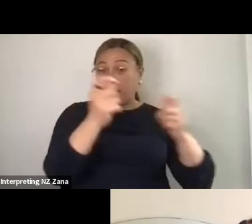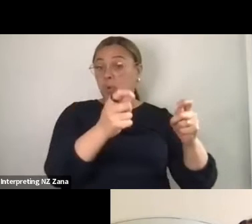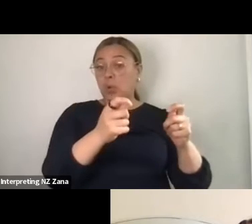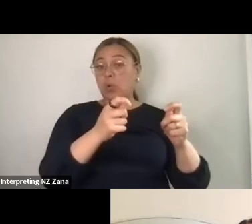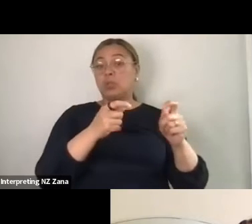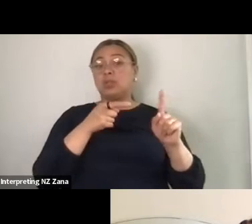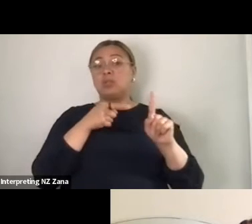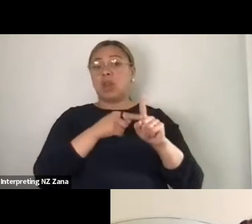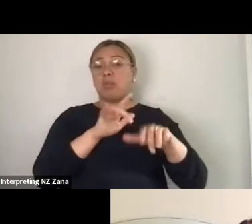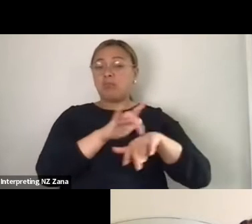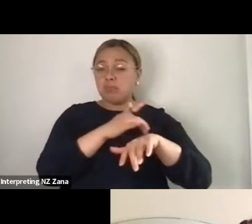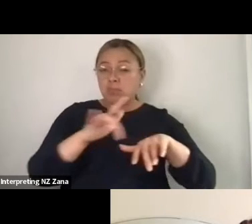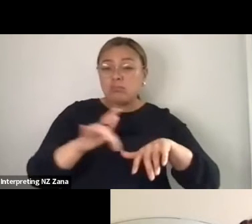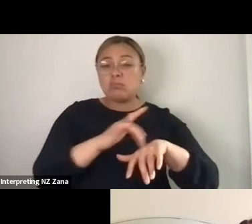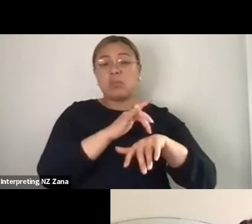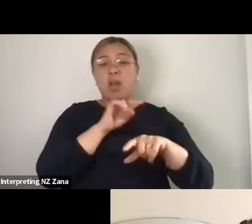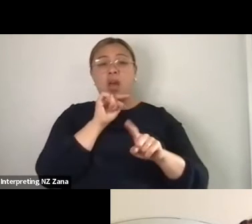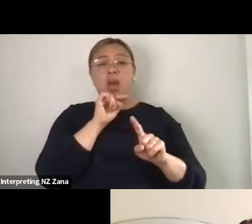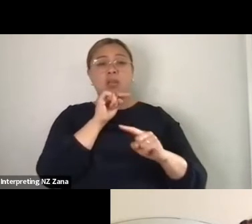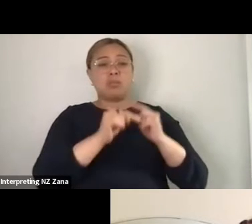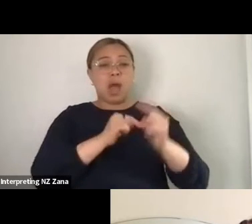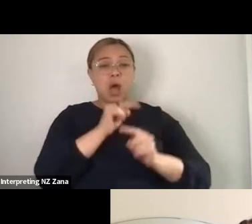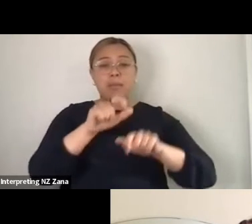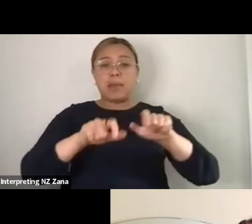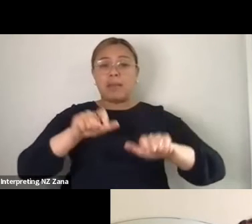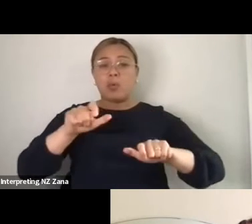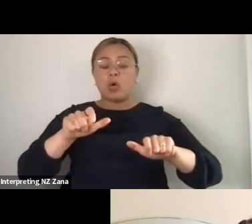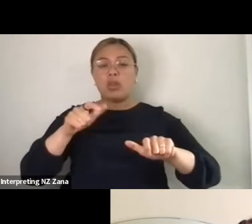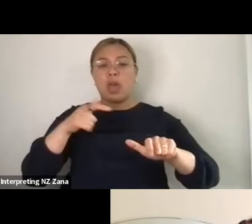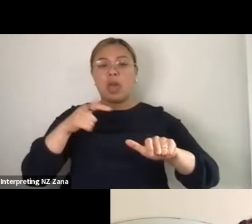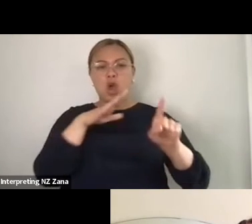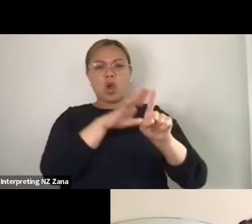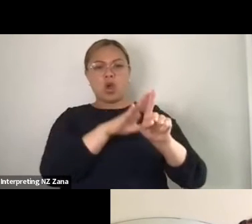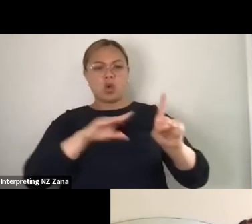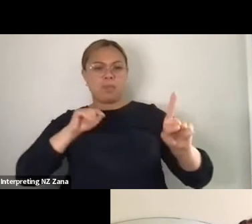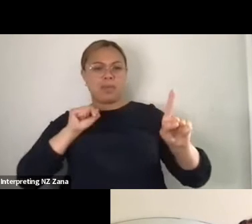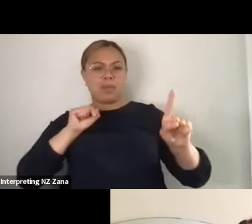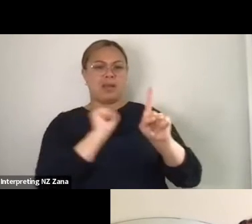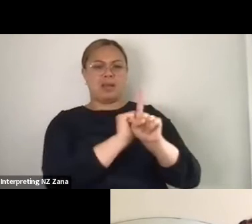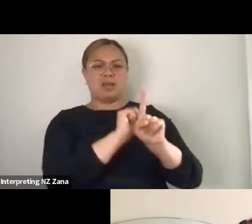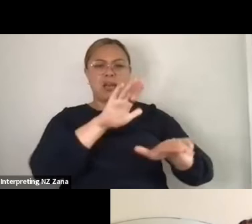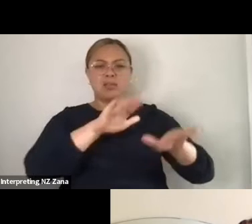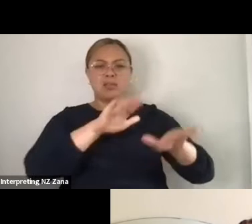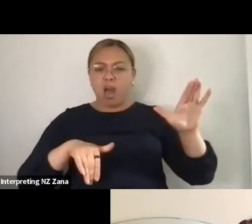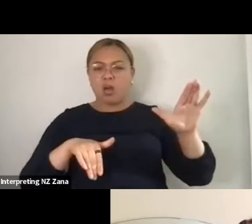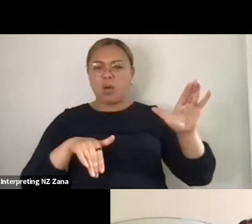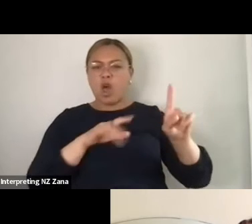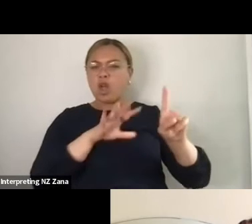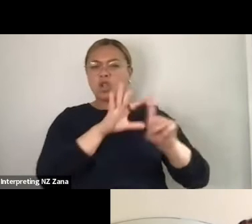people who impersonate Elvis rather than Elvis, and what it was to spend time with those people,